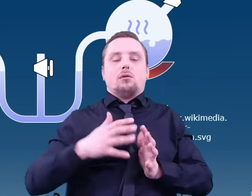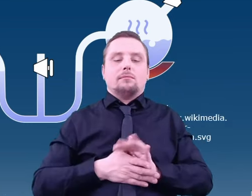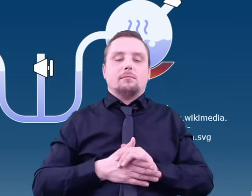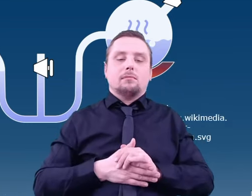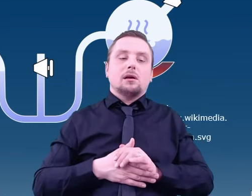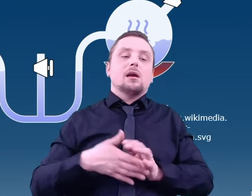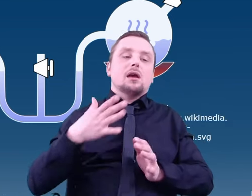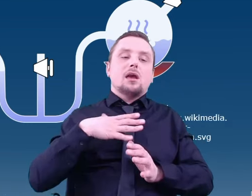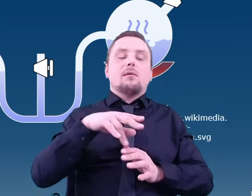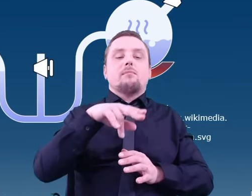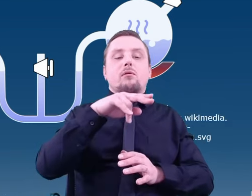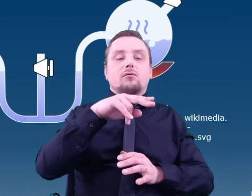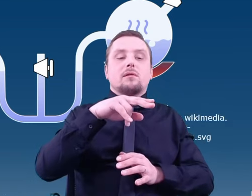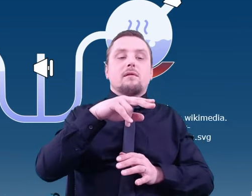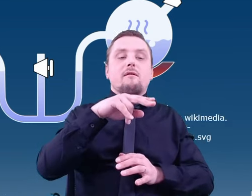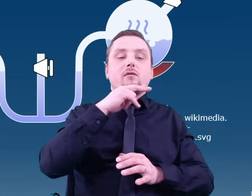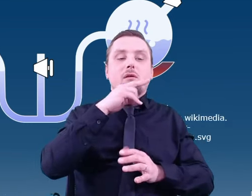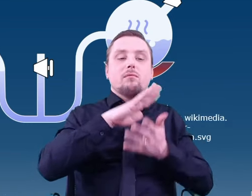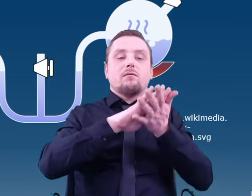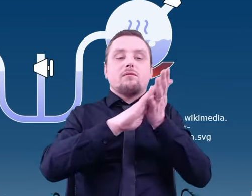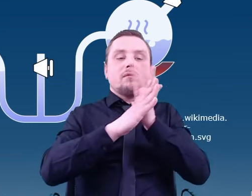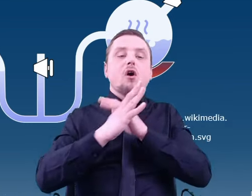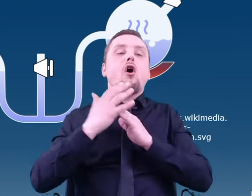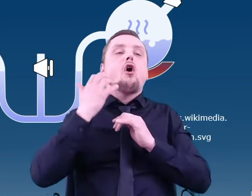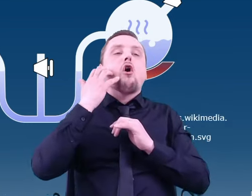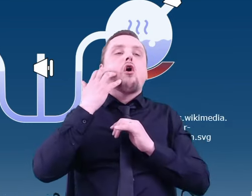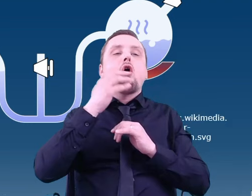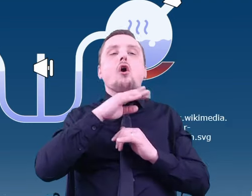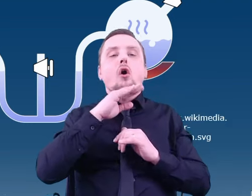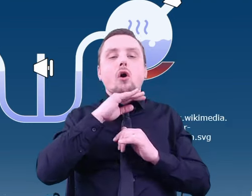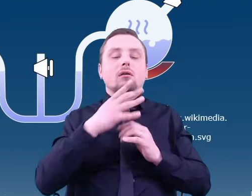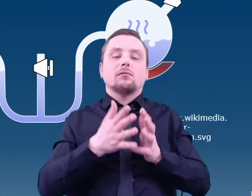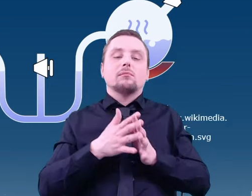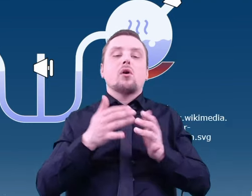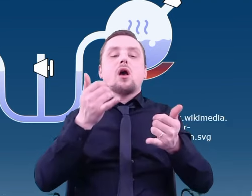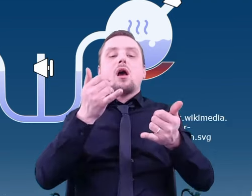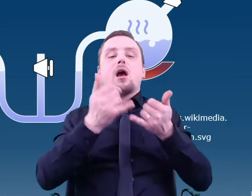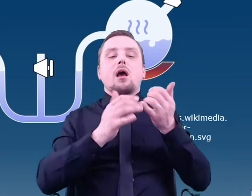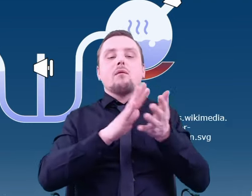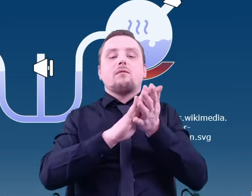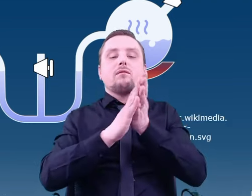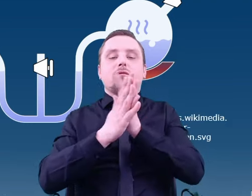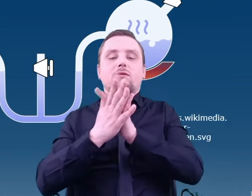and compounds that may indicate the presence of life were formed. We know well there was no life yet.